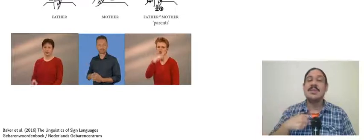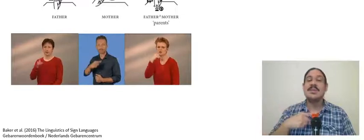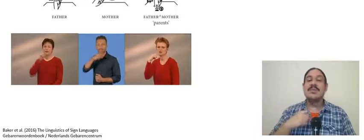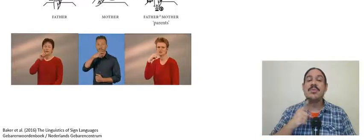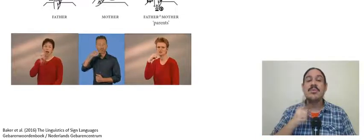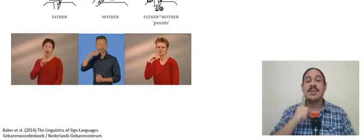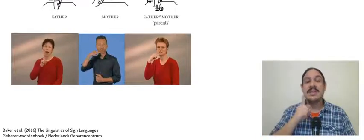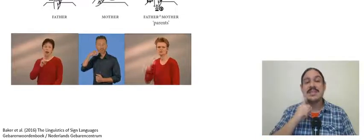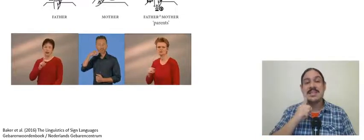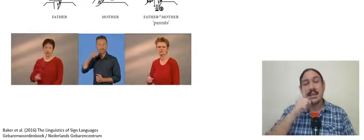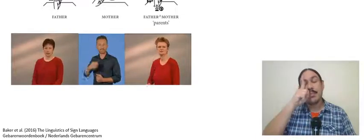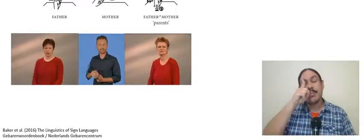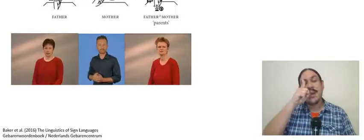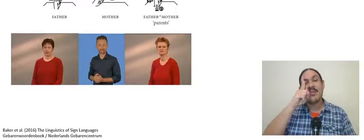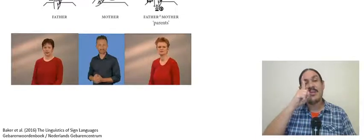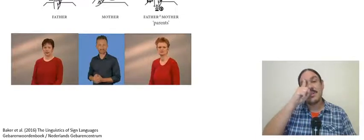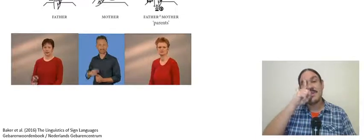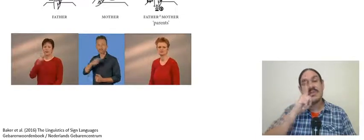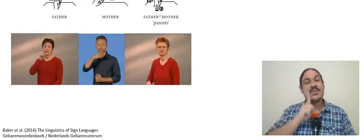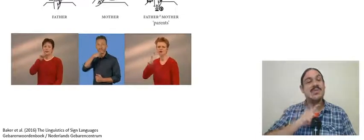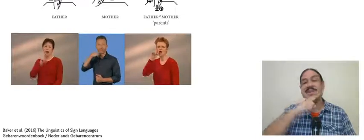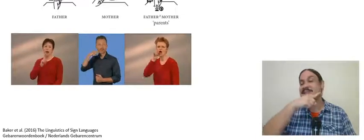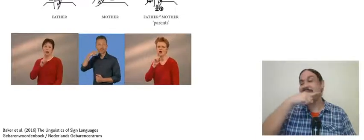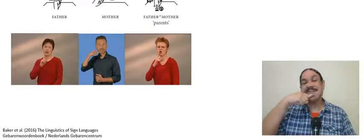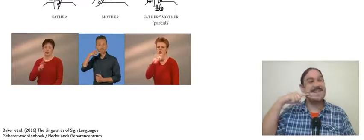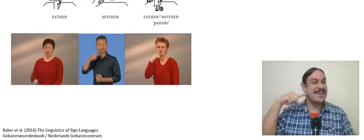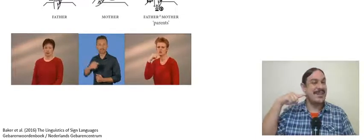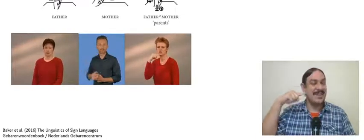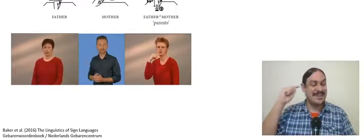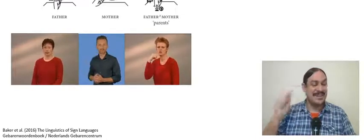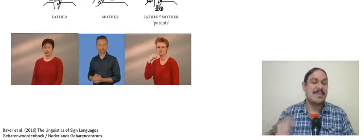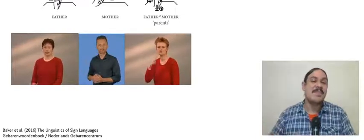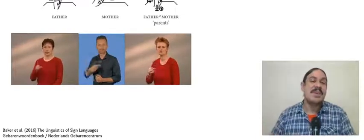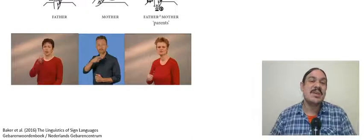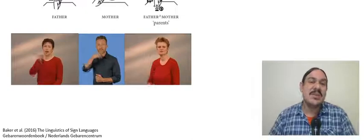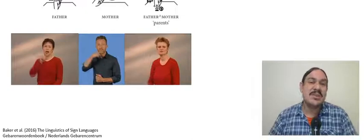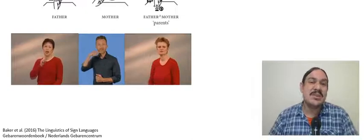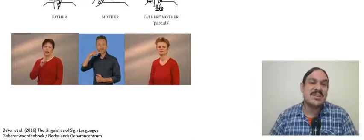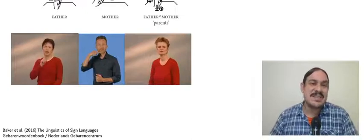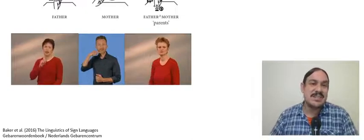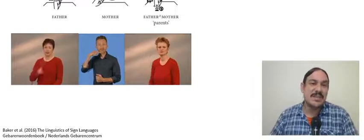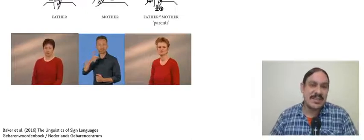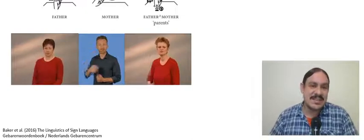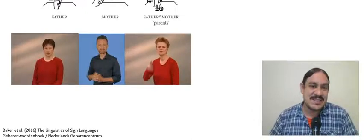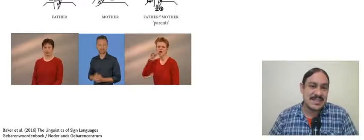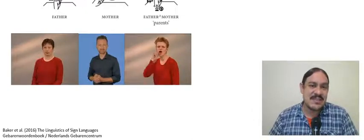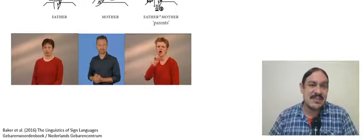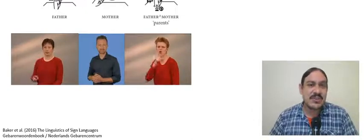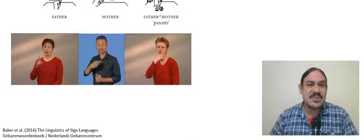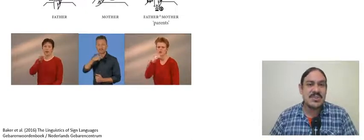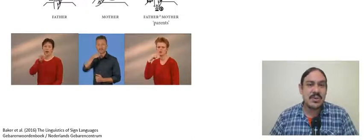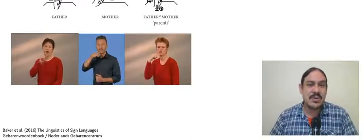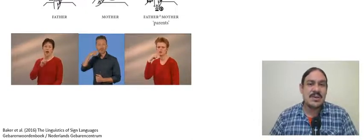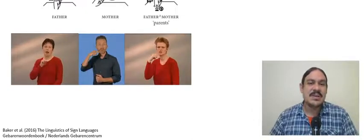faster so both components are reduced